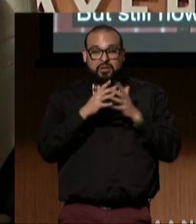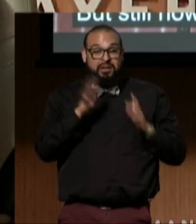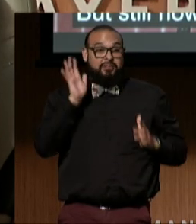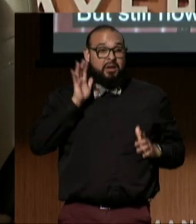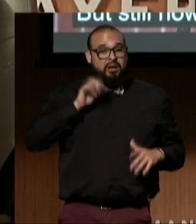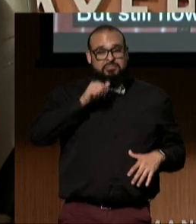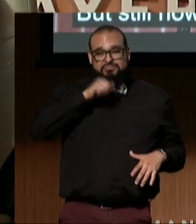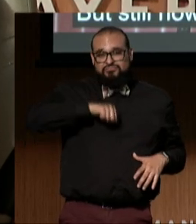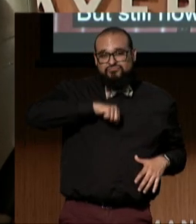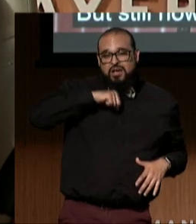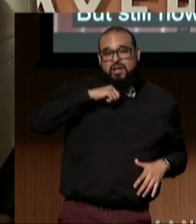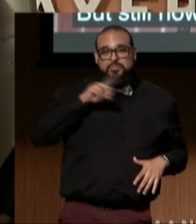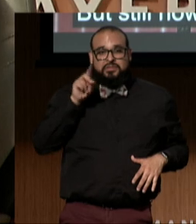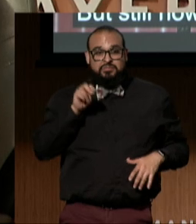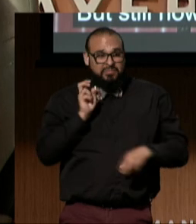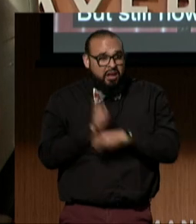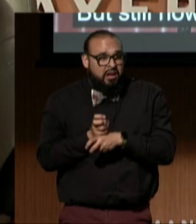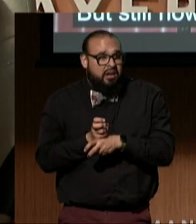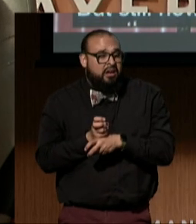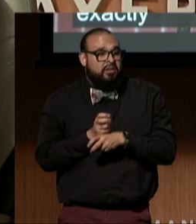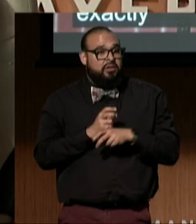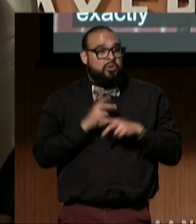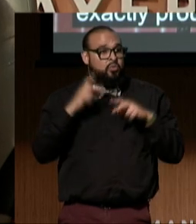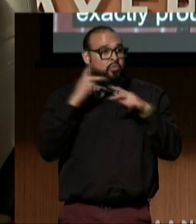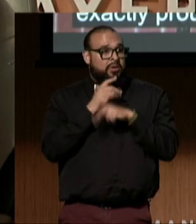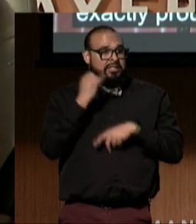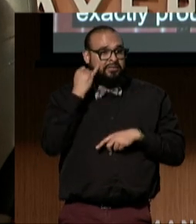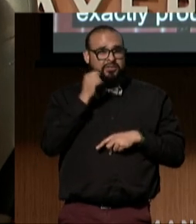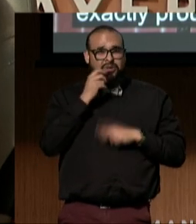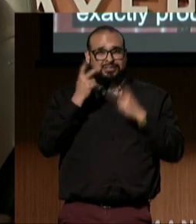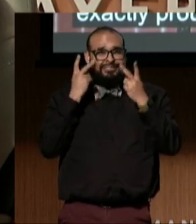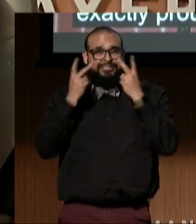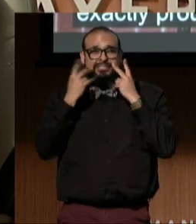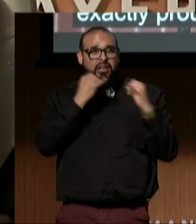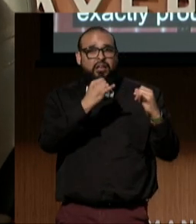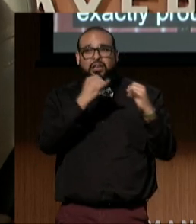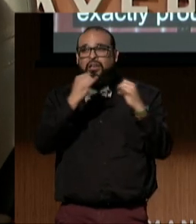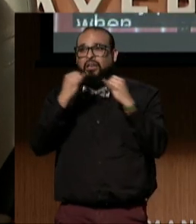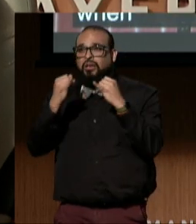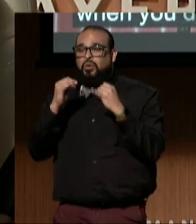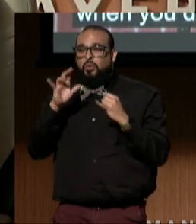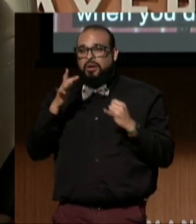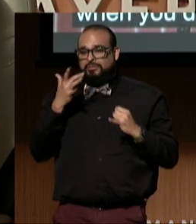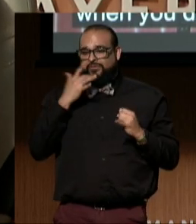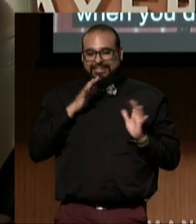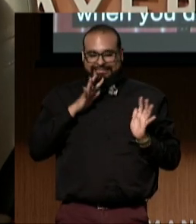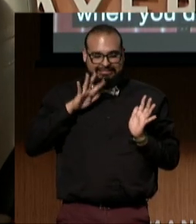It was hard, especially when you don't see yourself, or don't particularly want to see yourself.